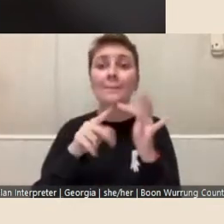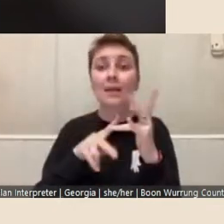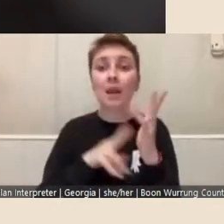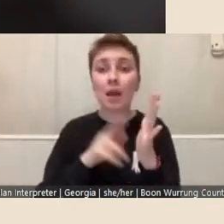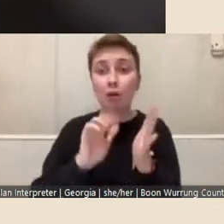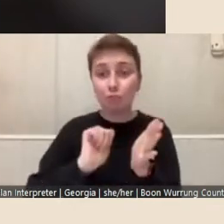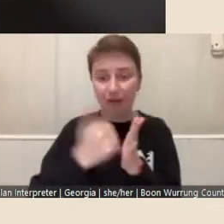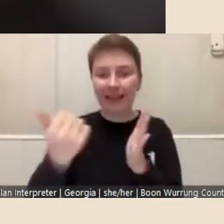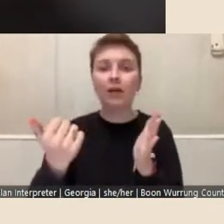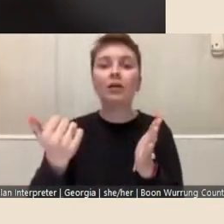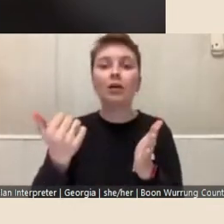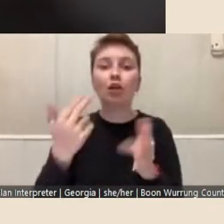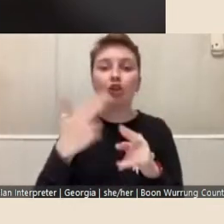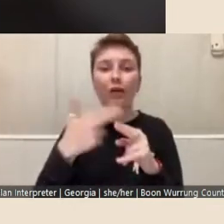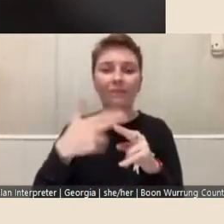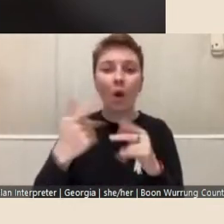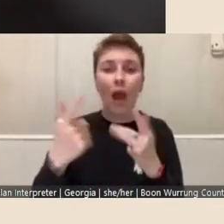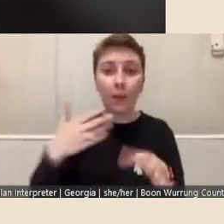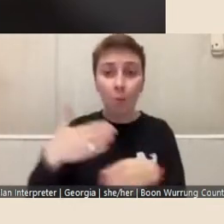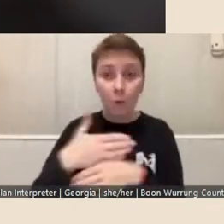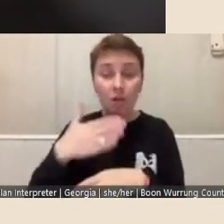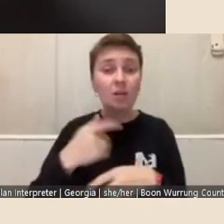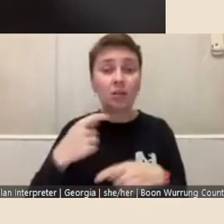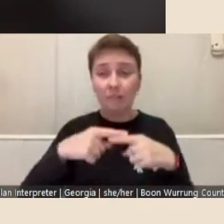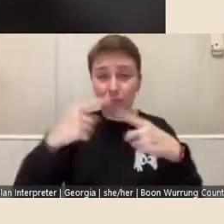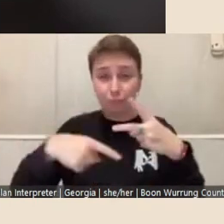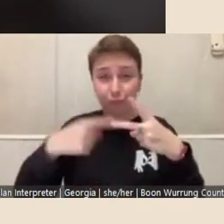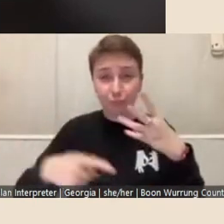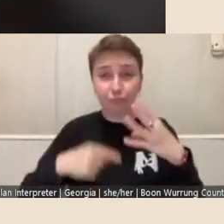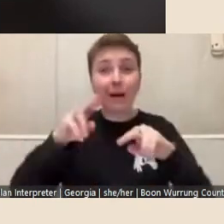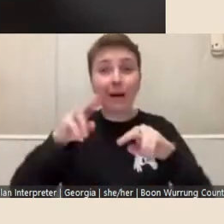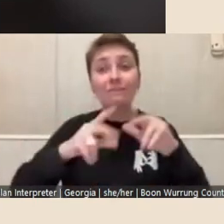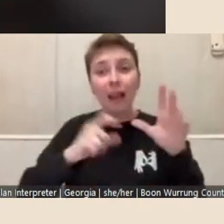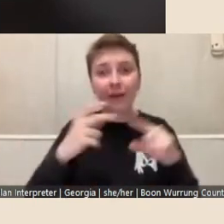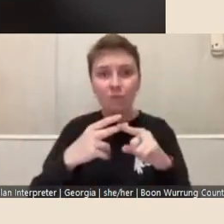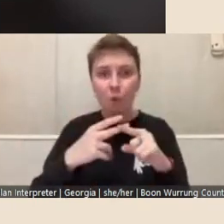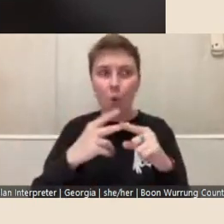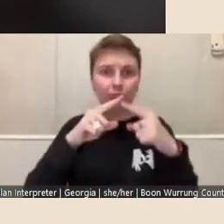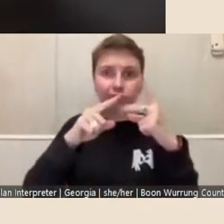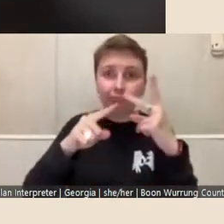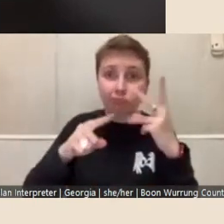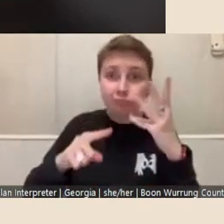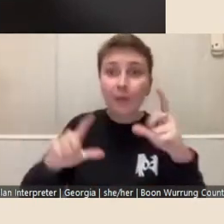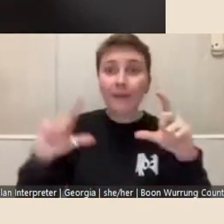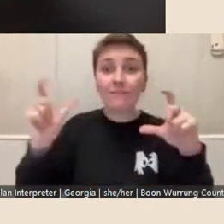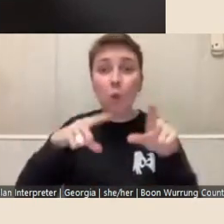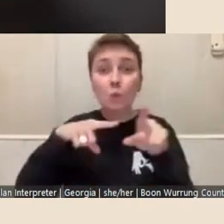We also have extensive facilities for photogravure and photo based printmaking.